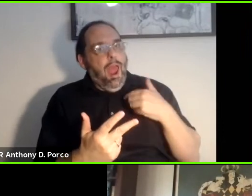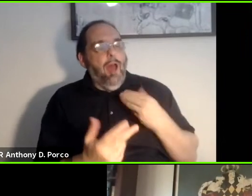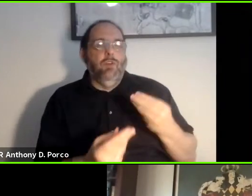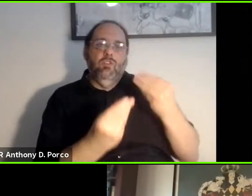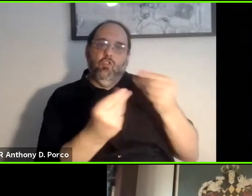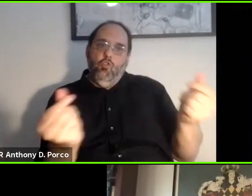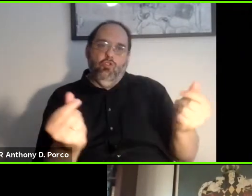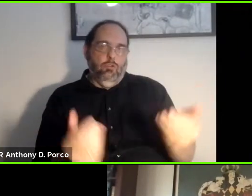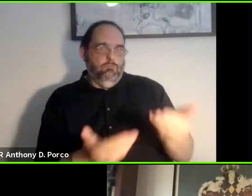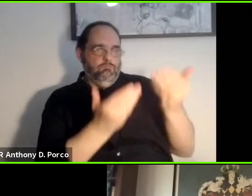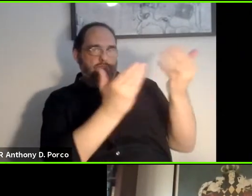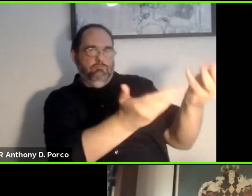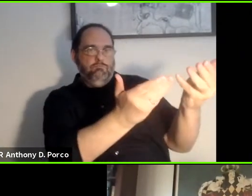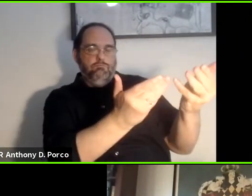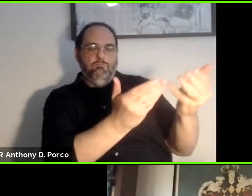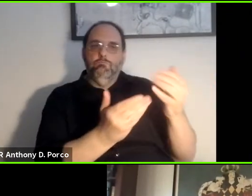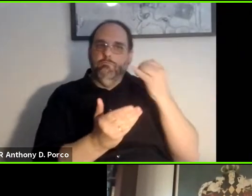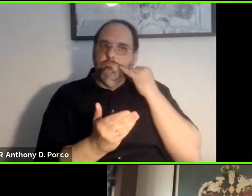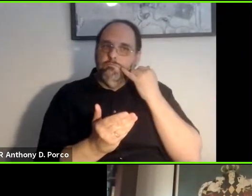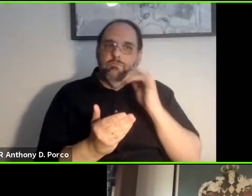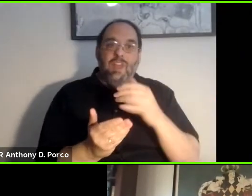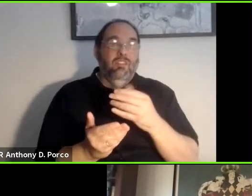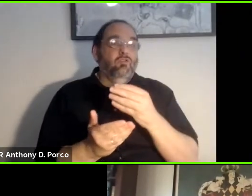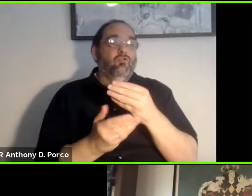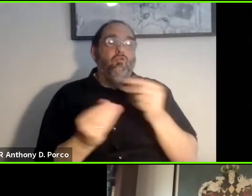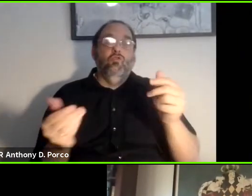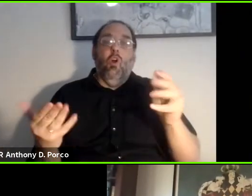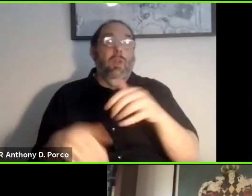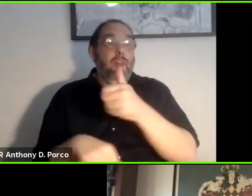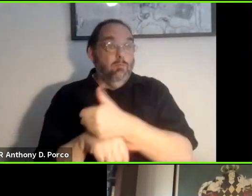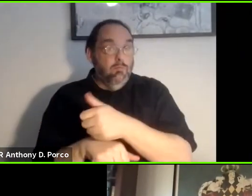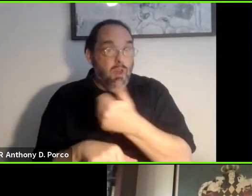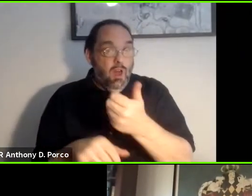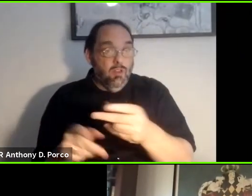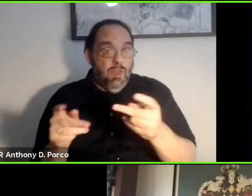solution that somebody has already implemented. But if they see there is an easy way of solving